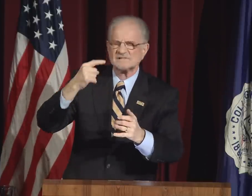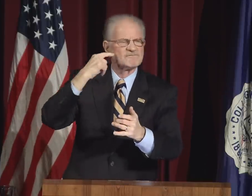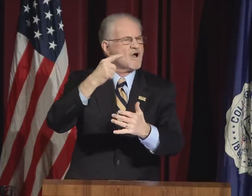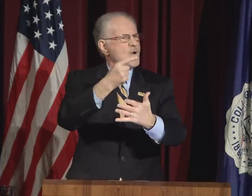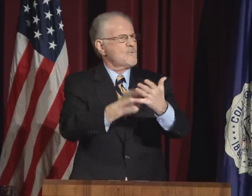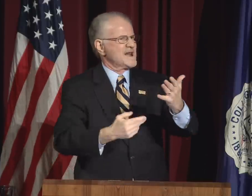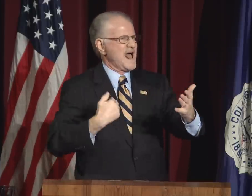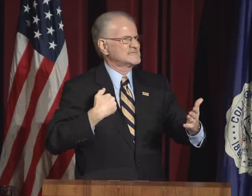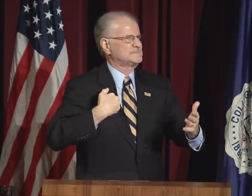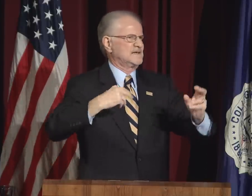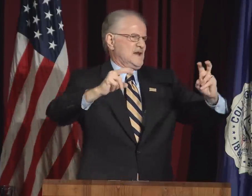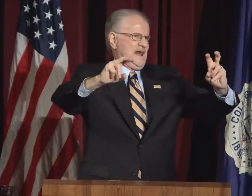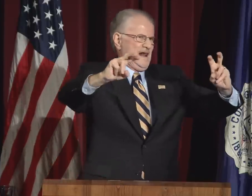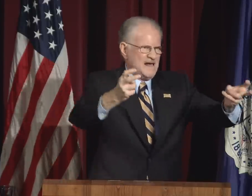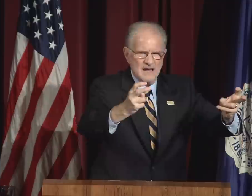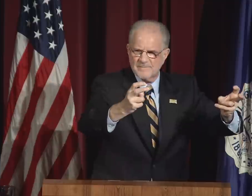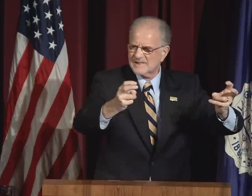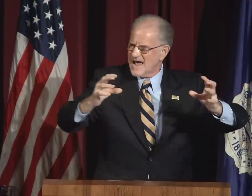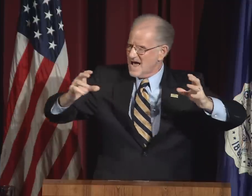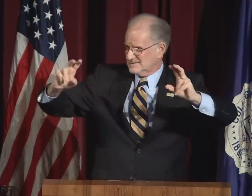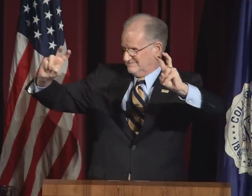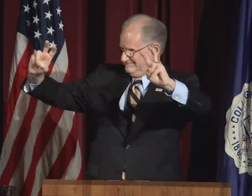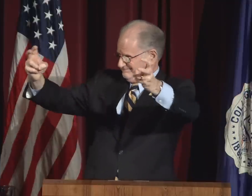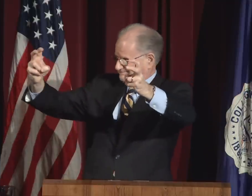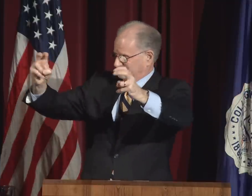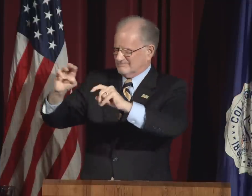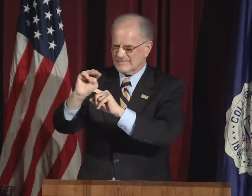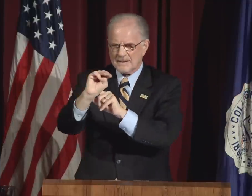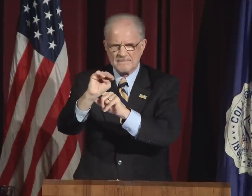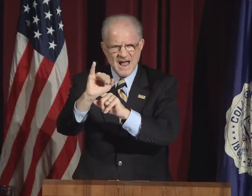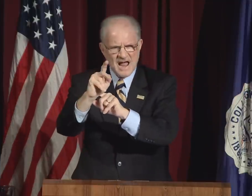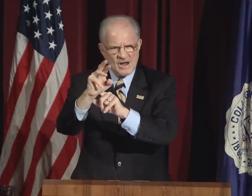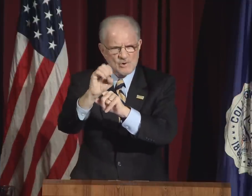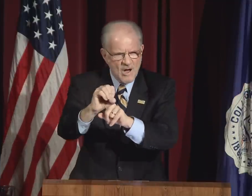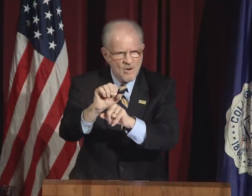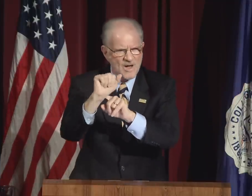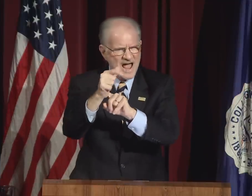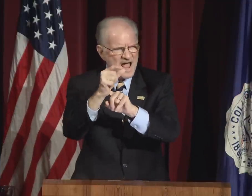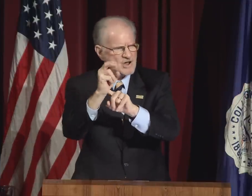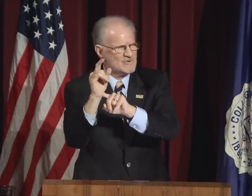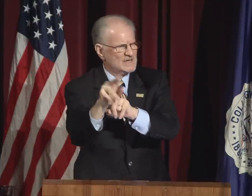"moral forces" between individuals